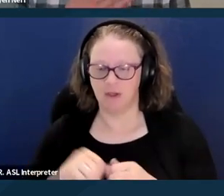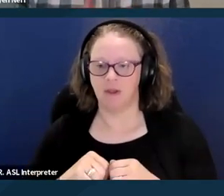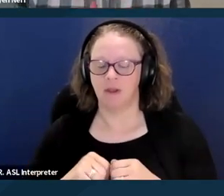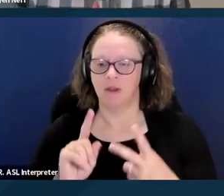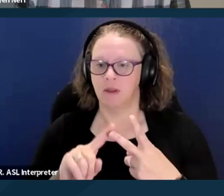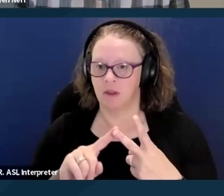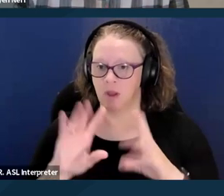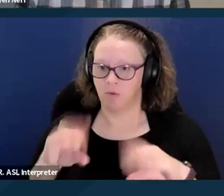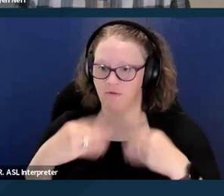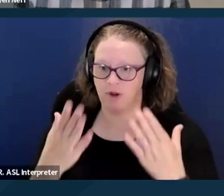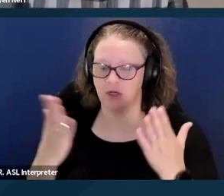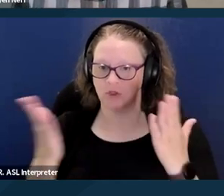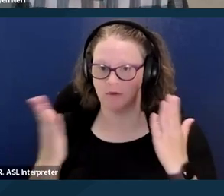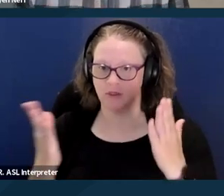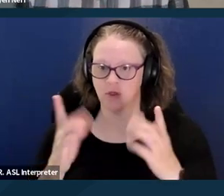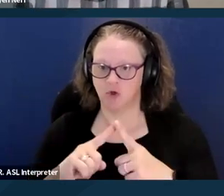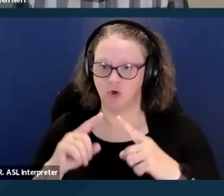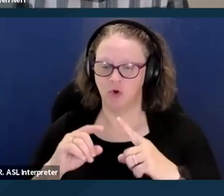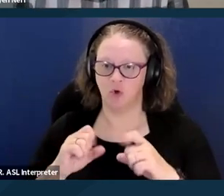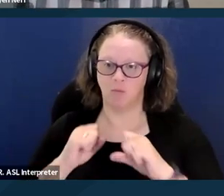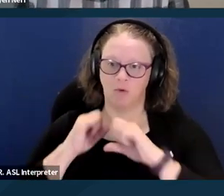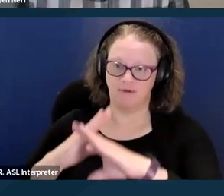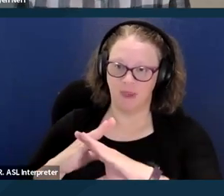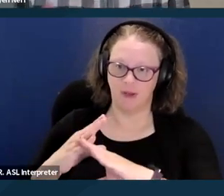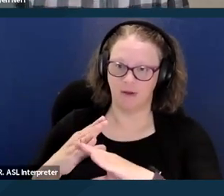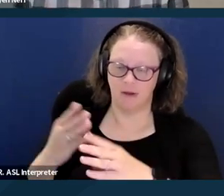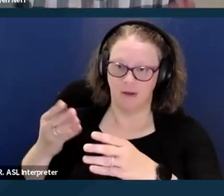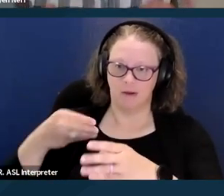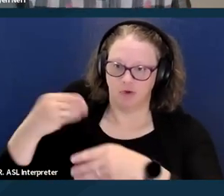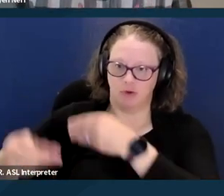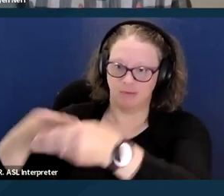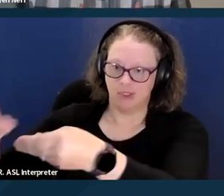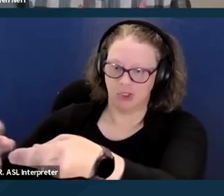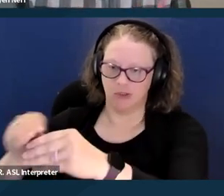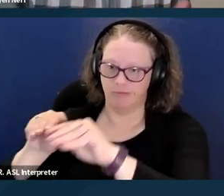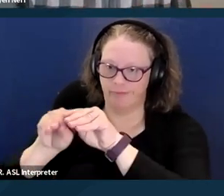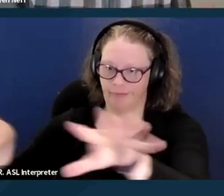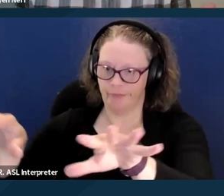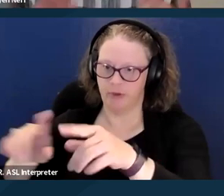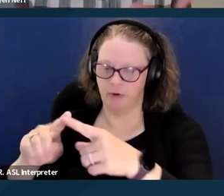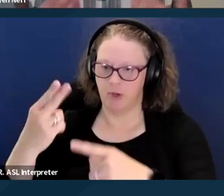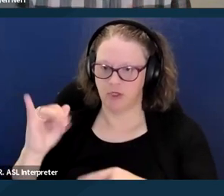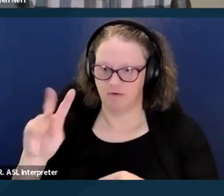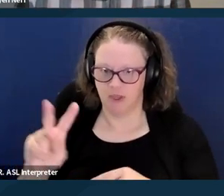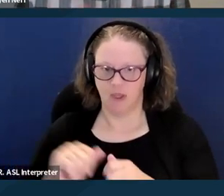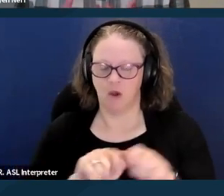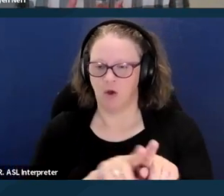providing services to prevent the transmission of HIV, and providing resources, treatment services